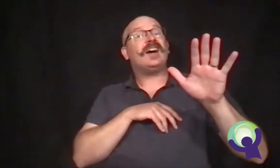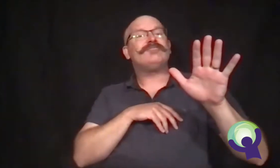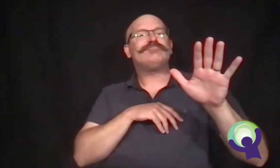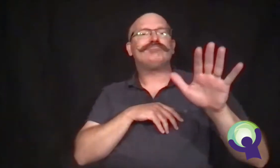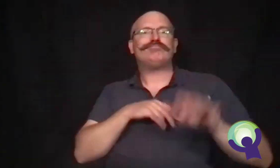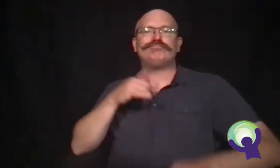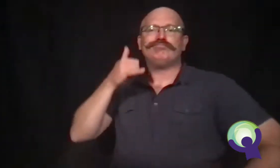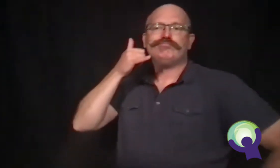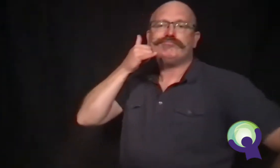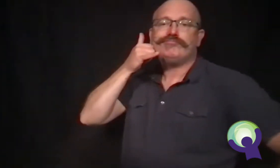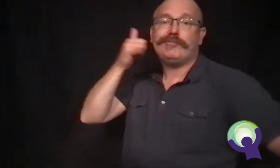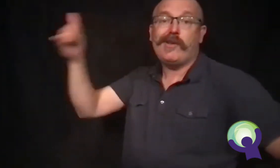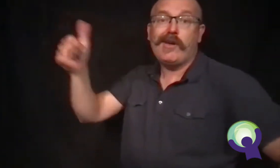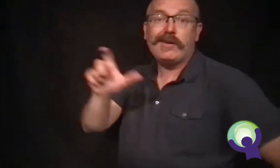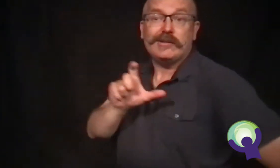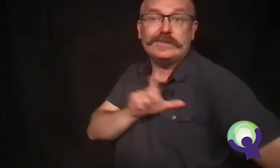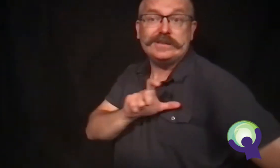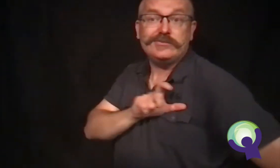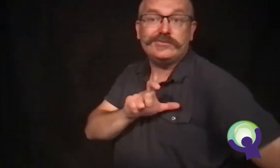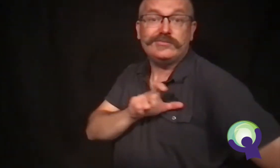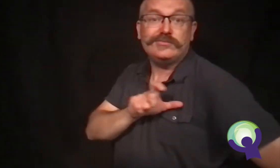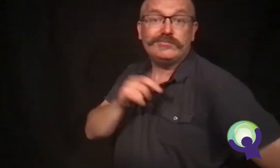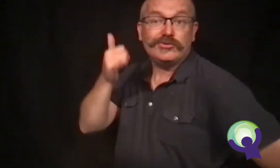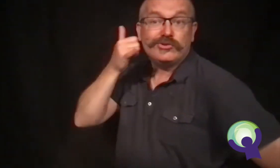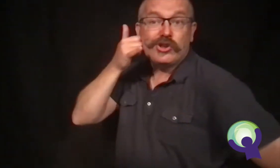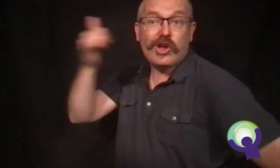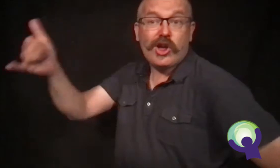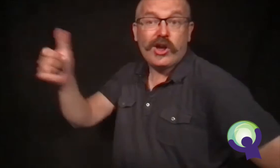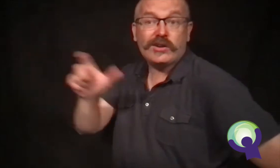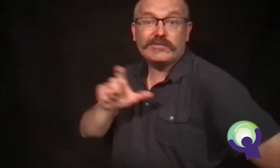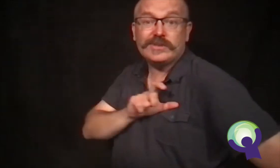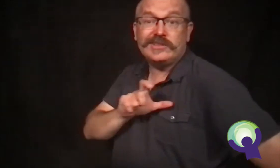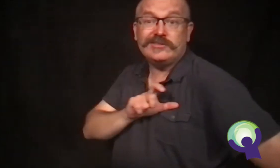Finally, the desk clerk called the city police.